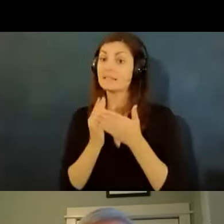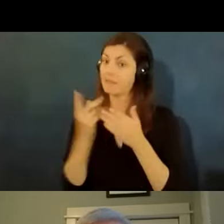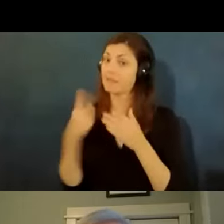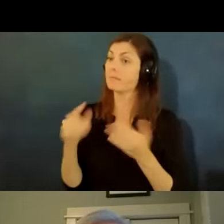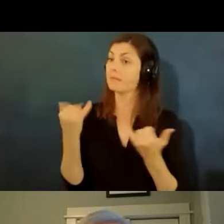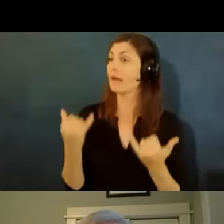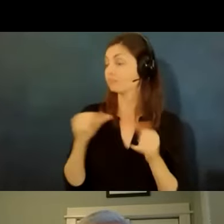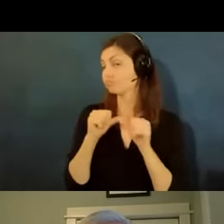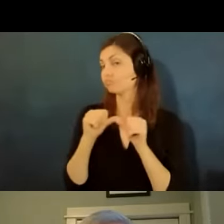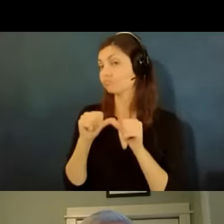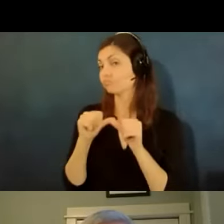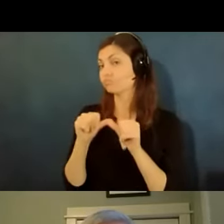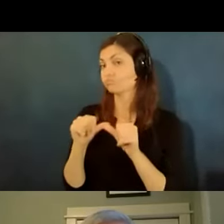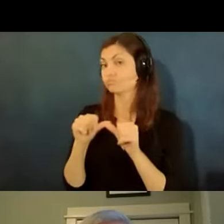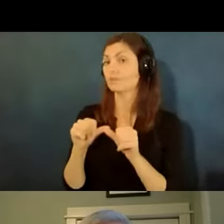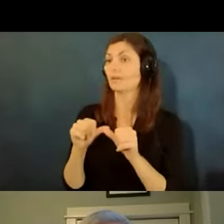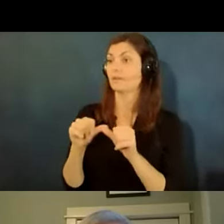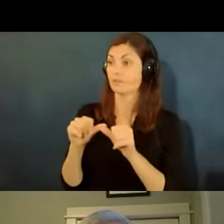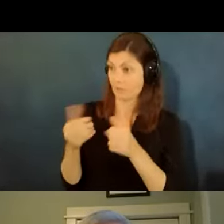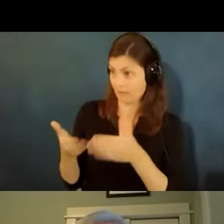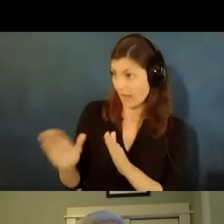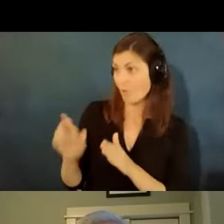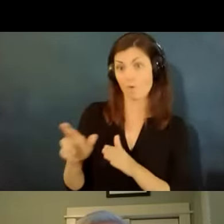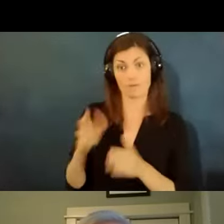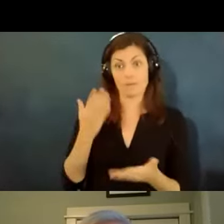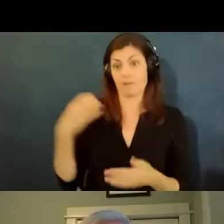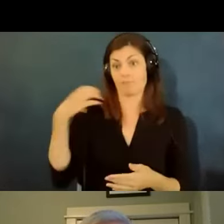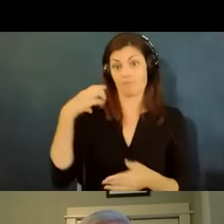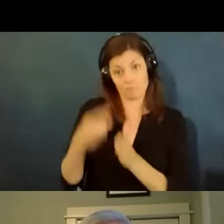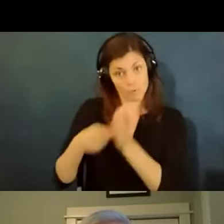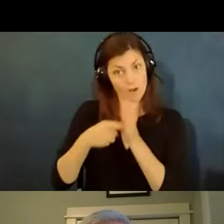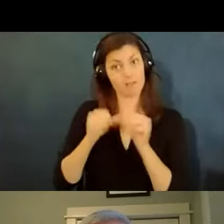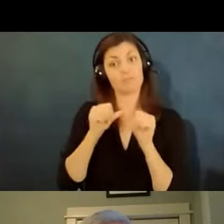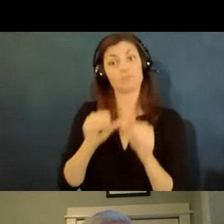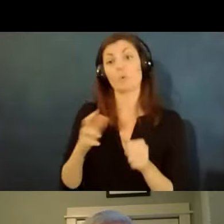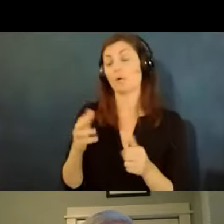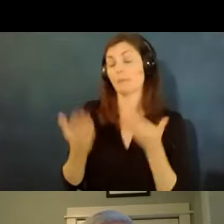employer is continuing to require it or maybe the employer is allowing a choice now to come back